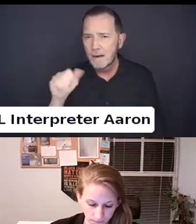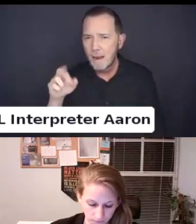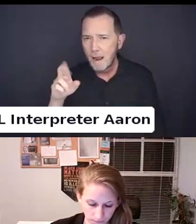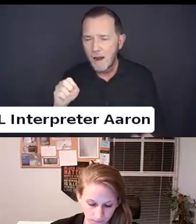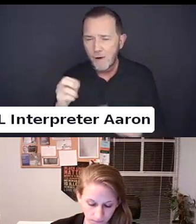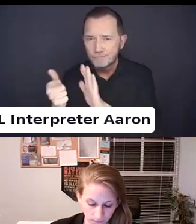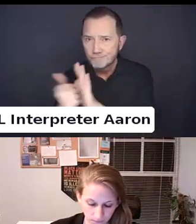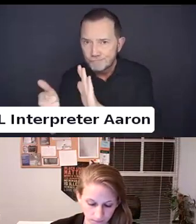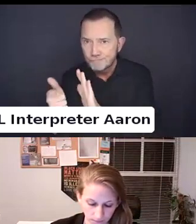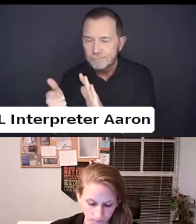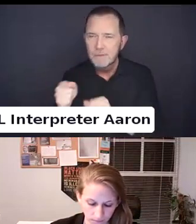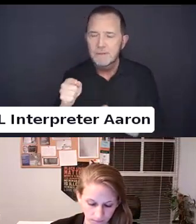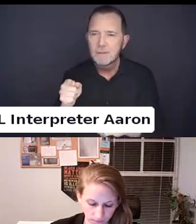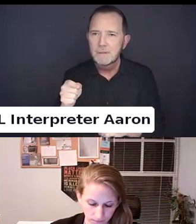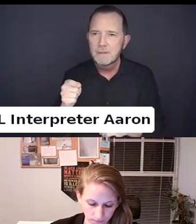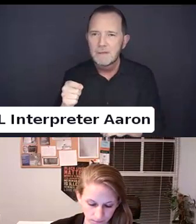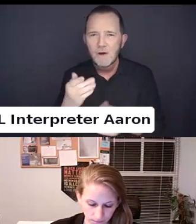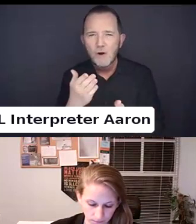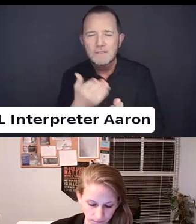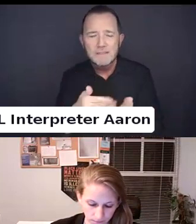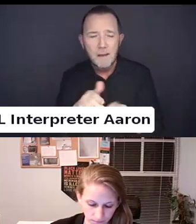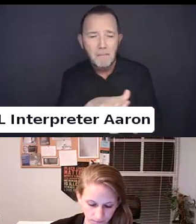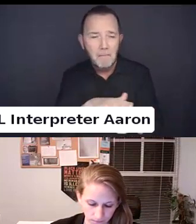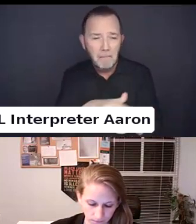that have very little gender affirming care.